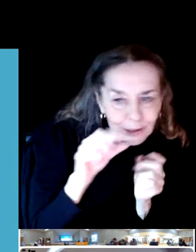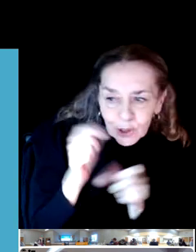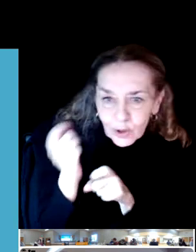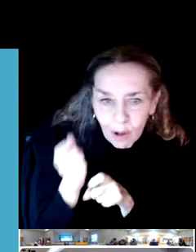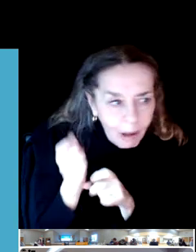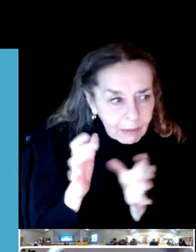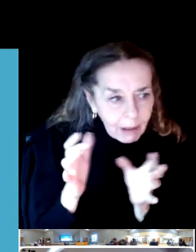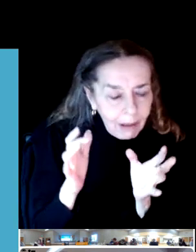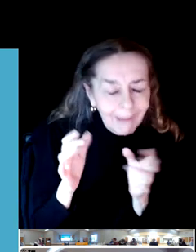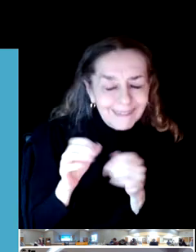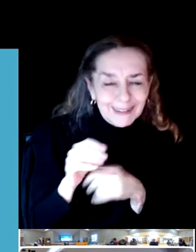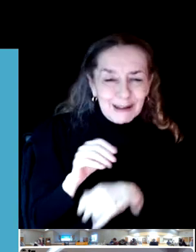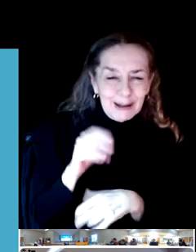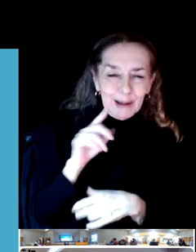He's got some great ideas.